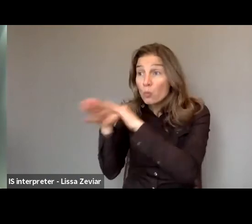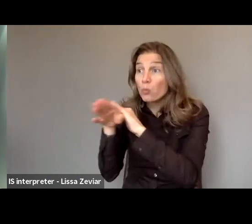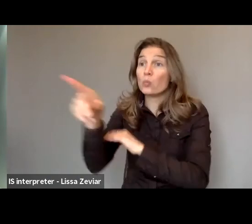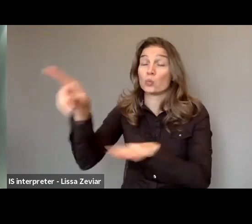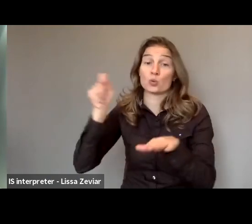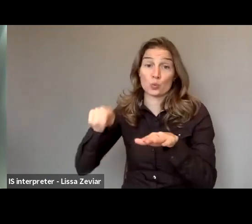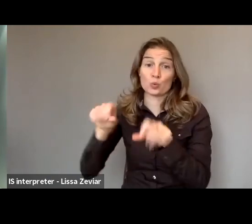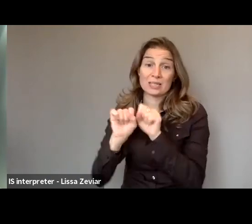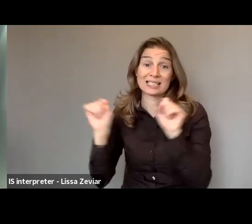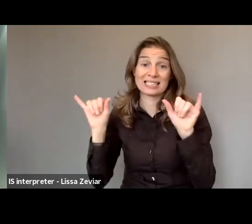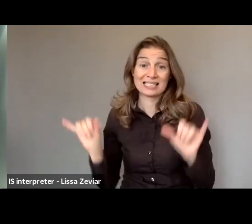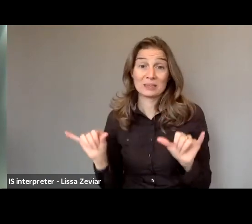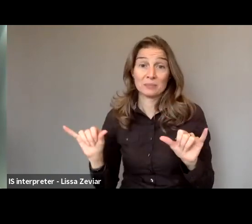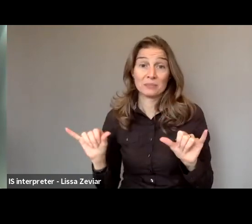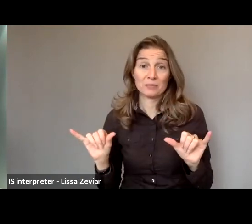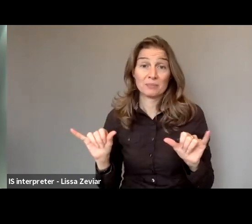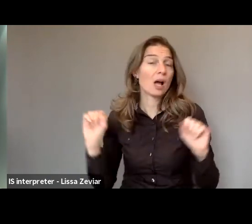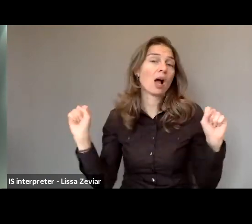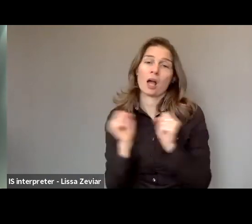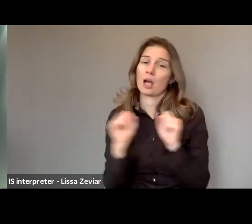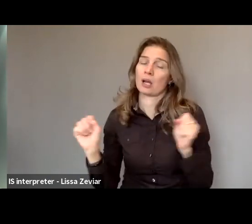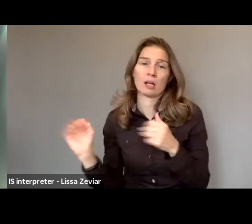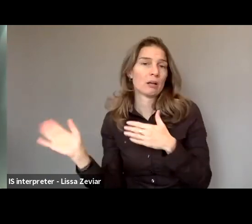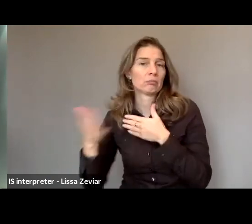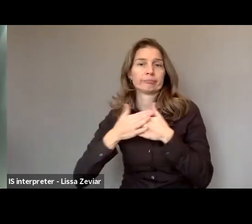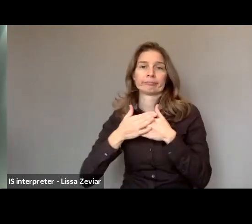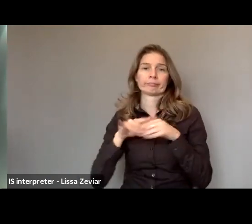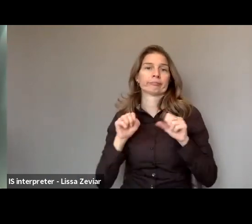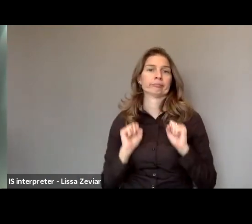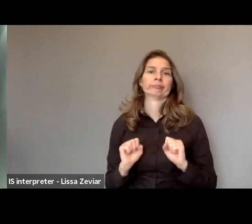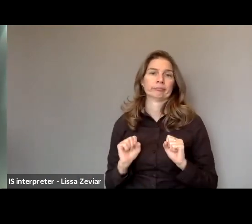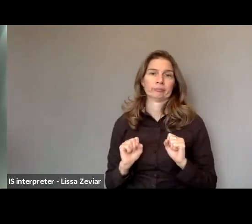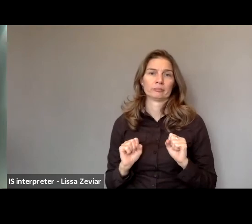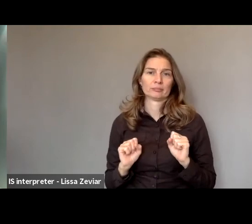Also recalling the intervention of the colleague from GREVIO